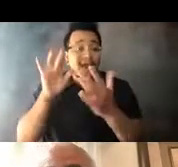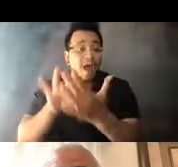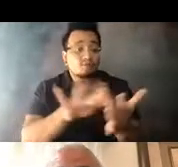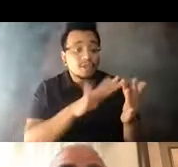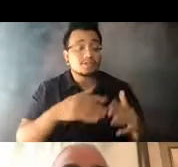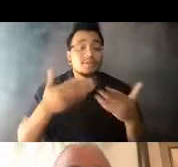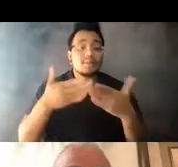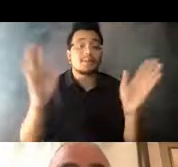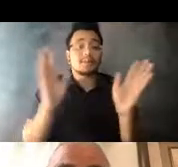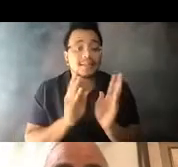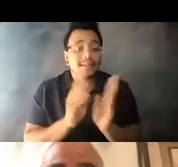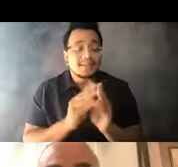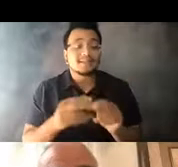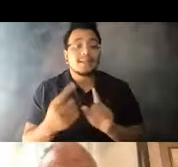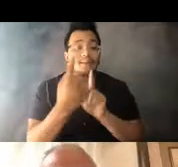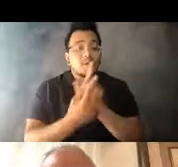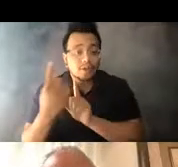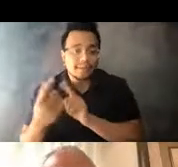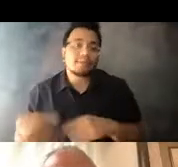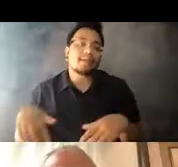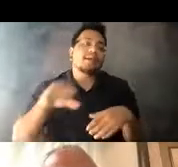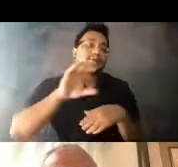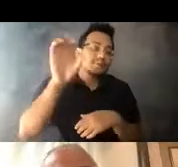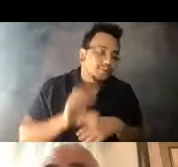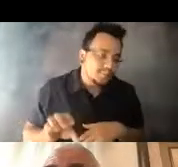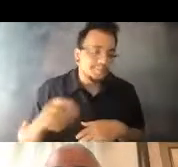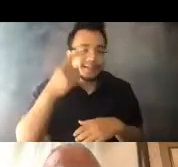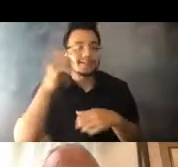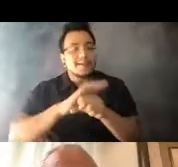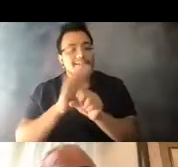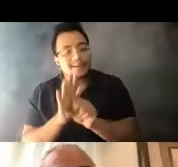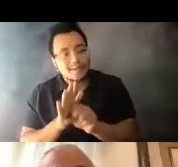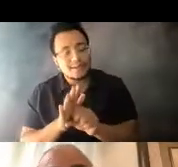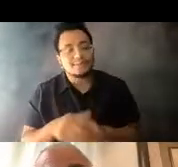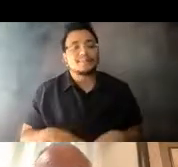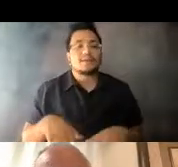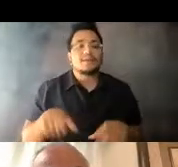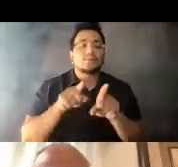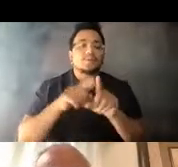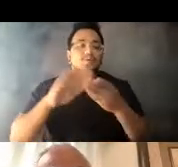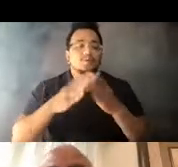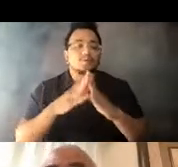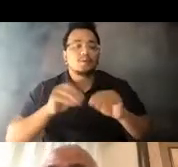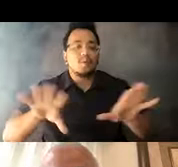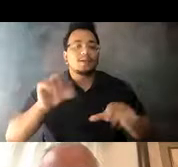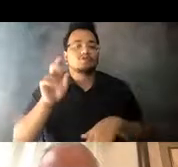firsten in-person and then, obviously, during the 14:36:05 pandemic virtually. 14:36:09 And then we do community-wide surveys and really received a lot of input.